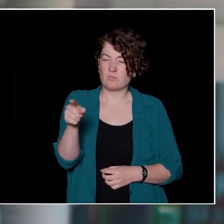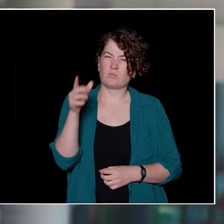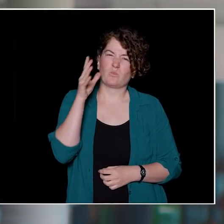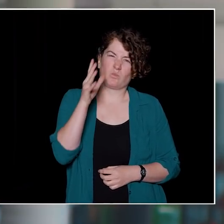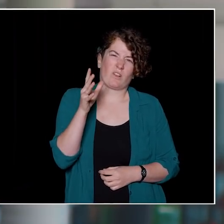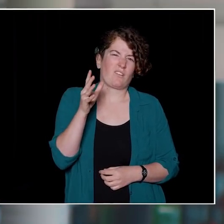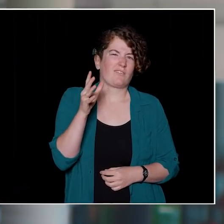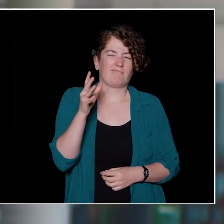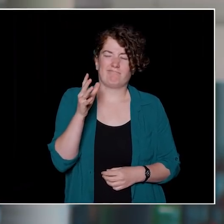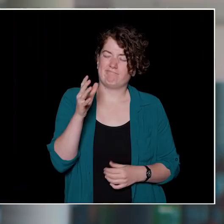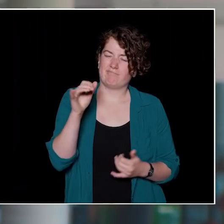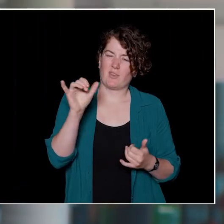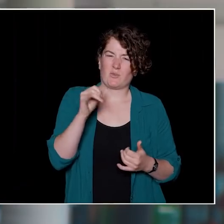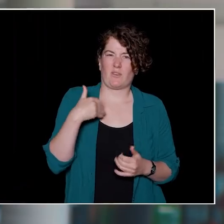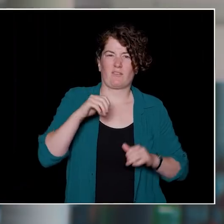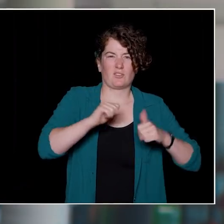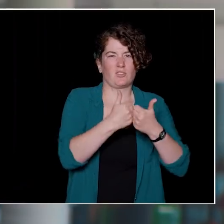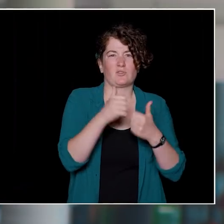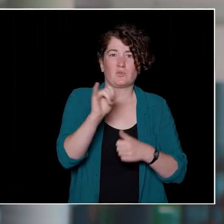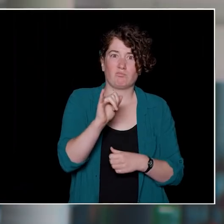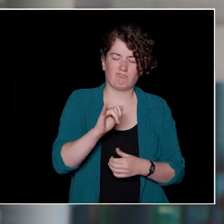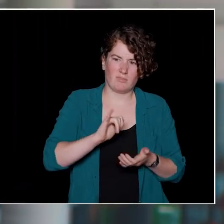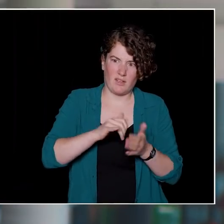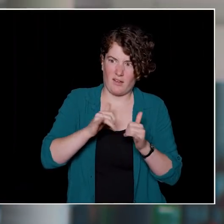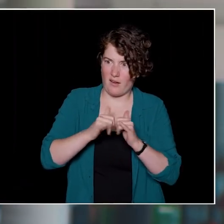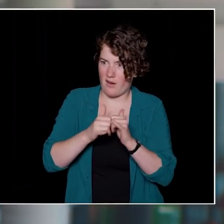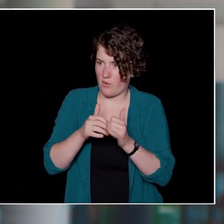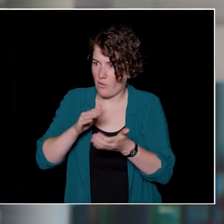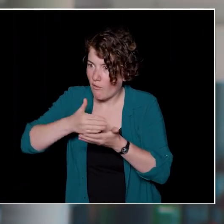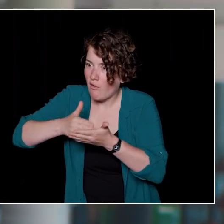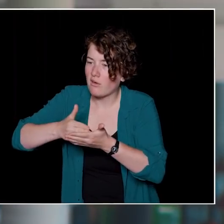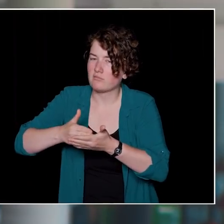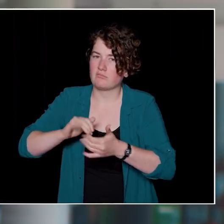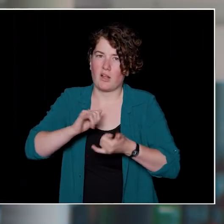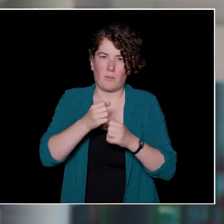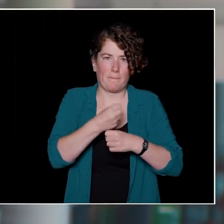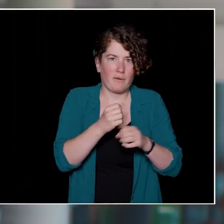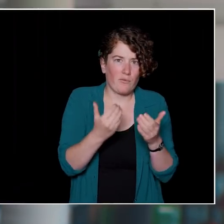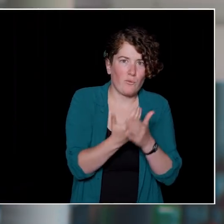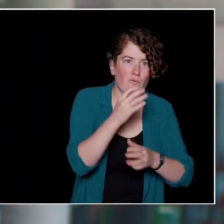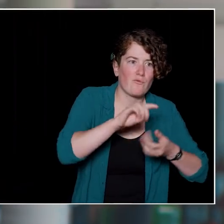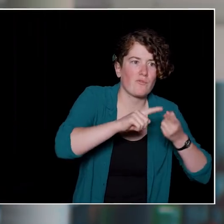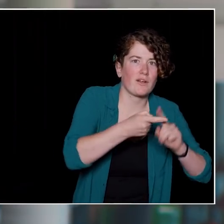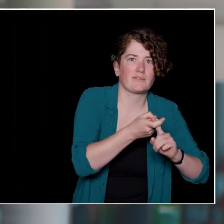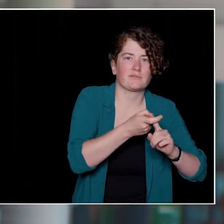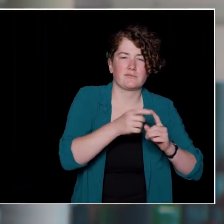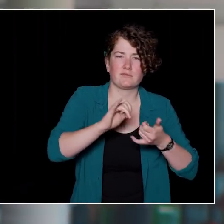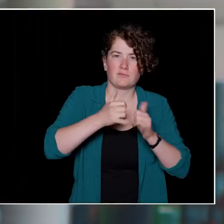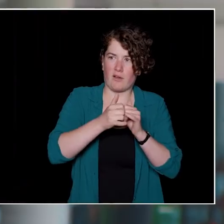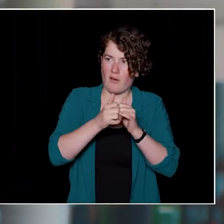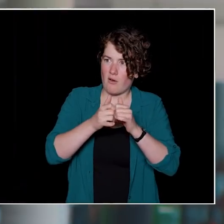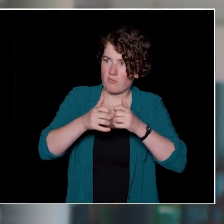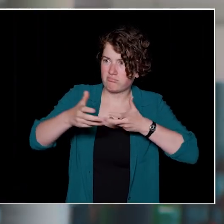Things like learning how to study, how to make friends, how to cook or how to give back to your community. All of these things take time.